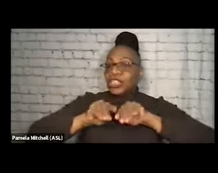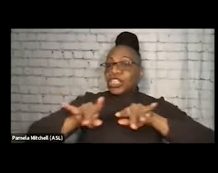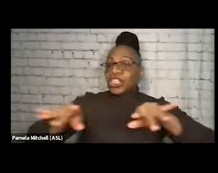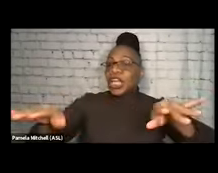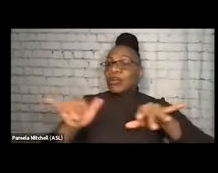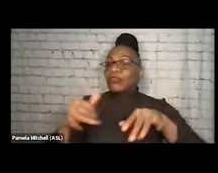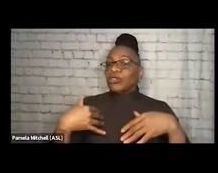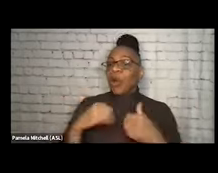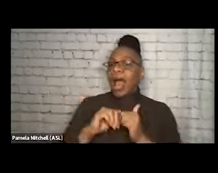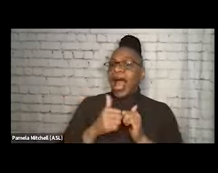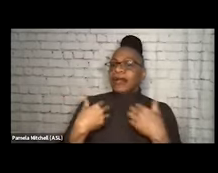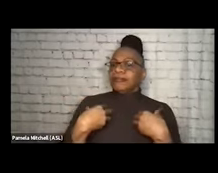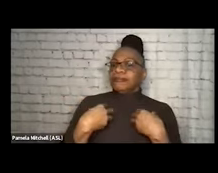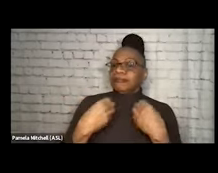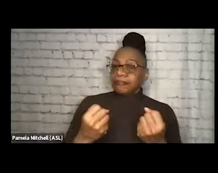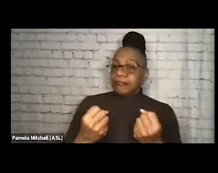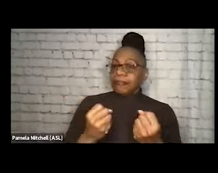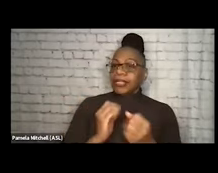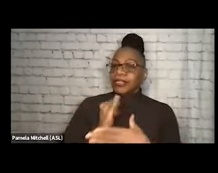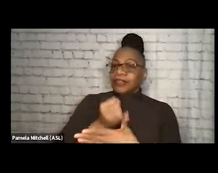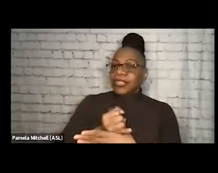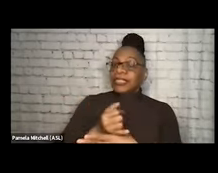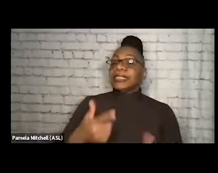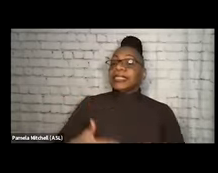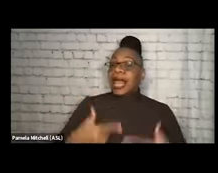and, like, lifesaving things like test strips are shared.